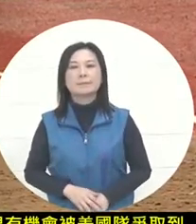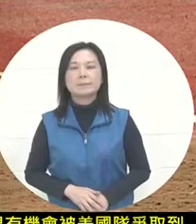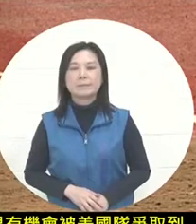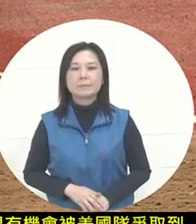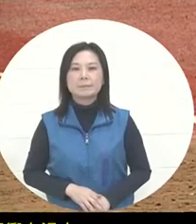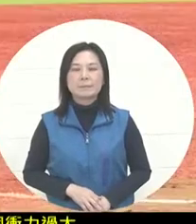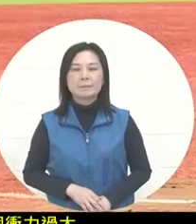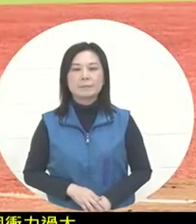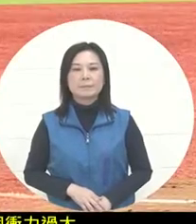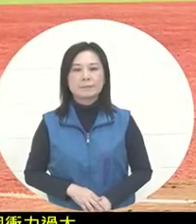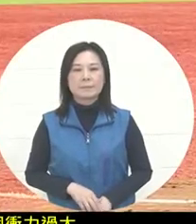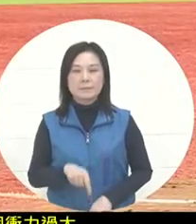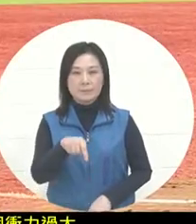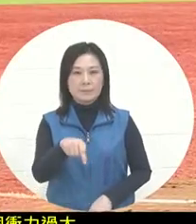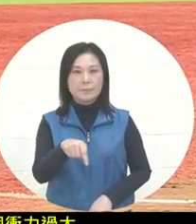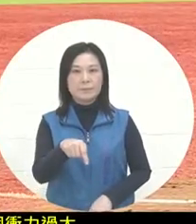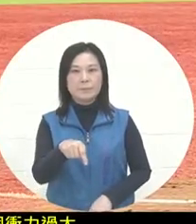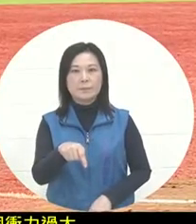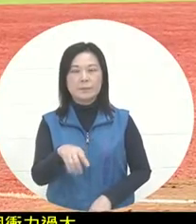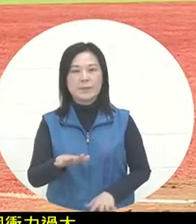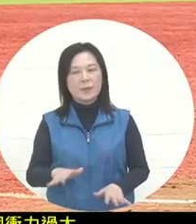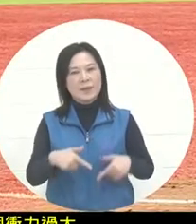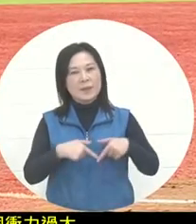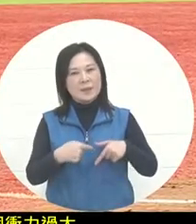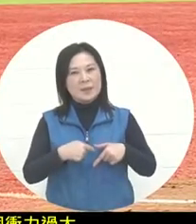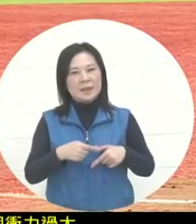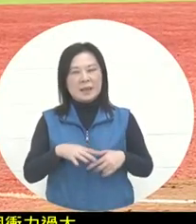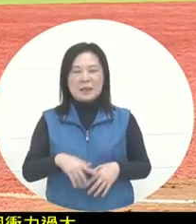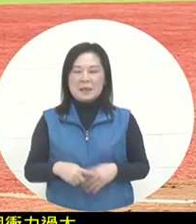This hickary He should be on edge right now, hahaha